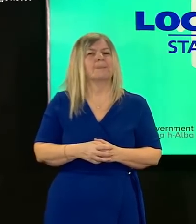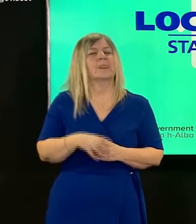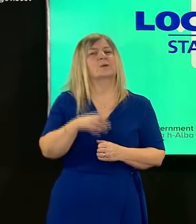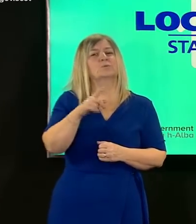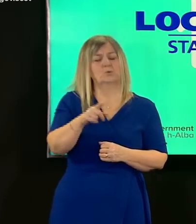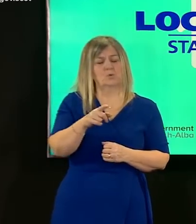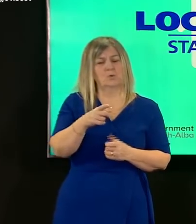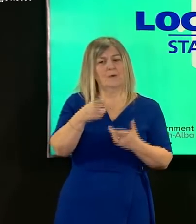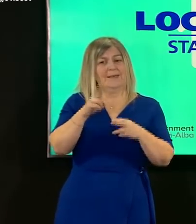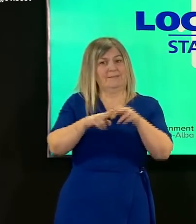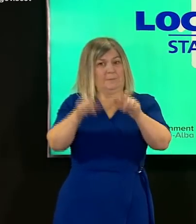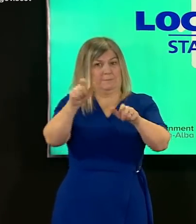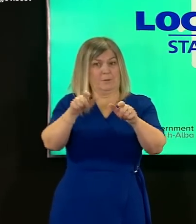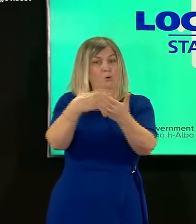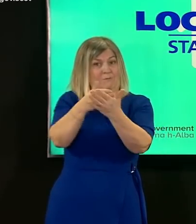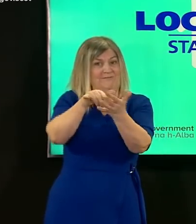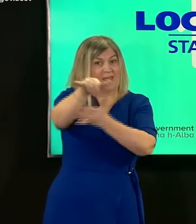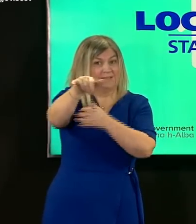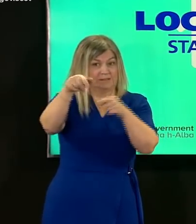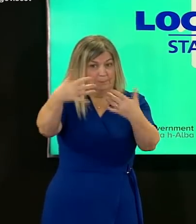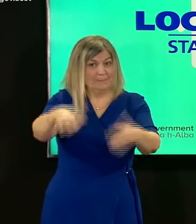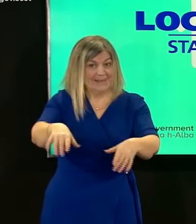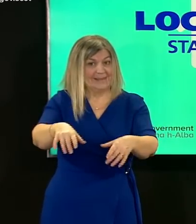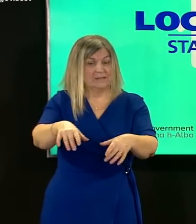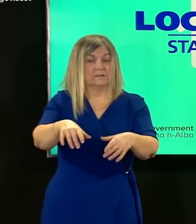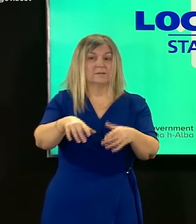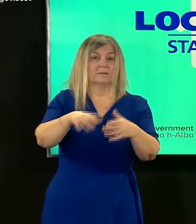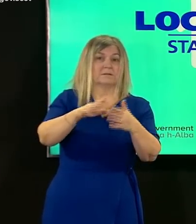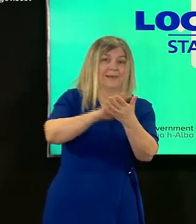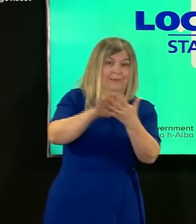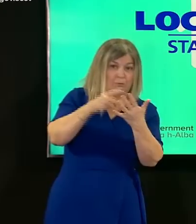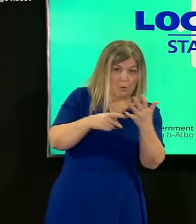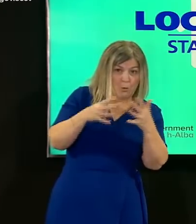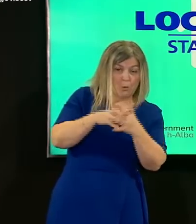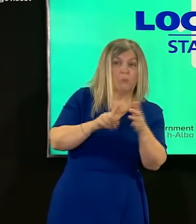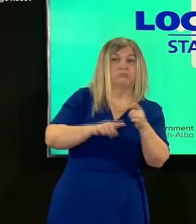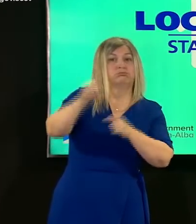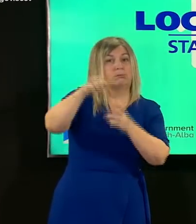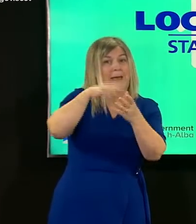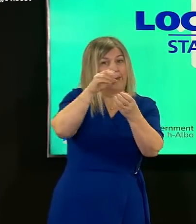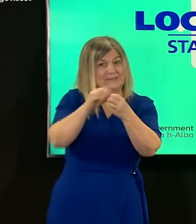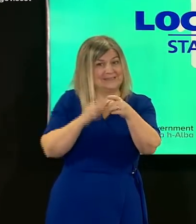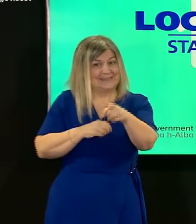that flight should they get in touch with anyone no they should wait because they will be contacted